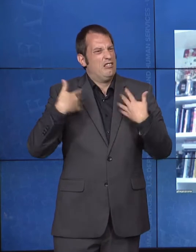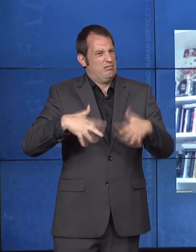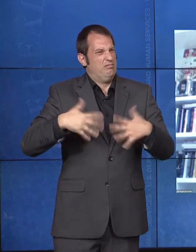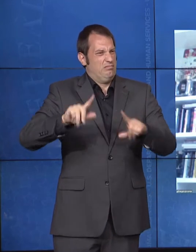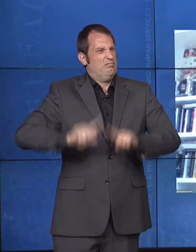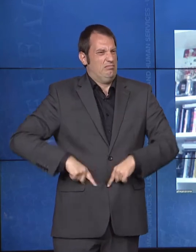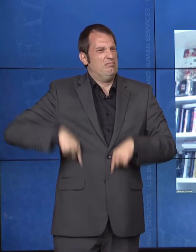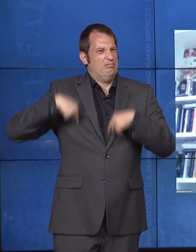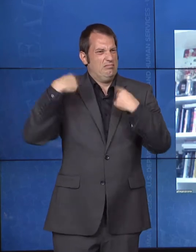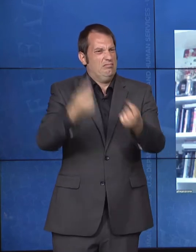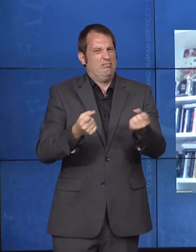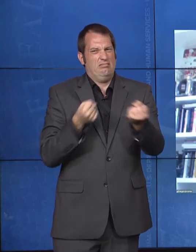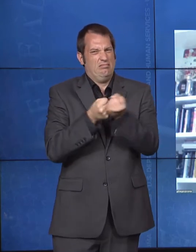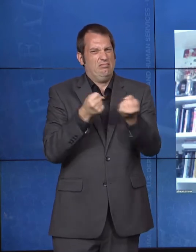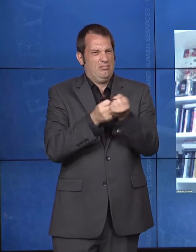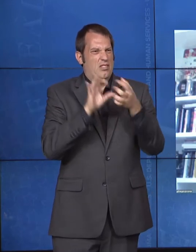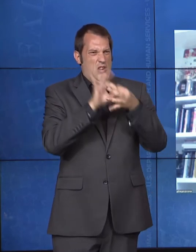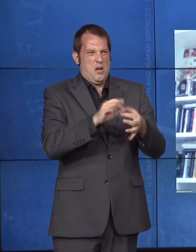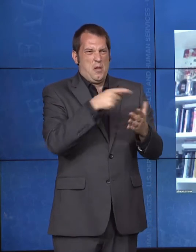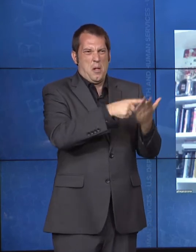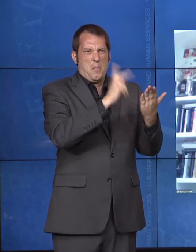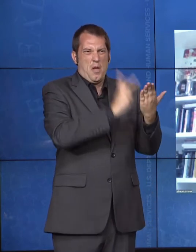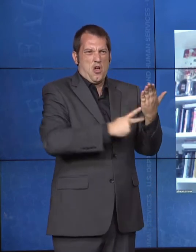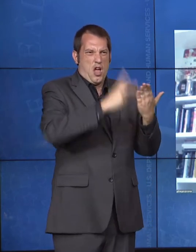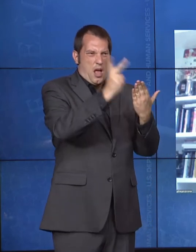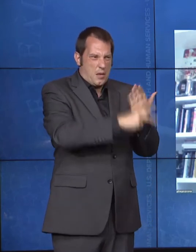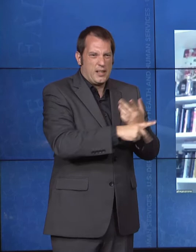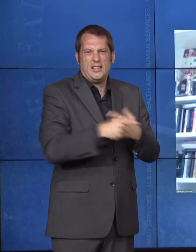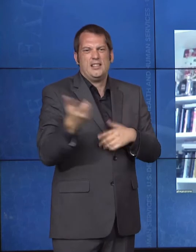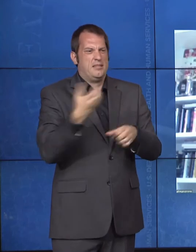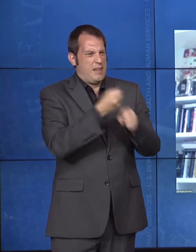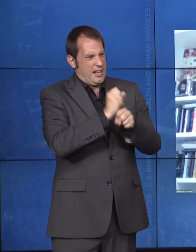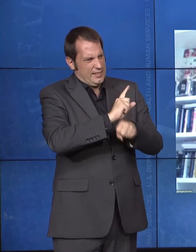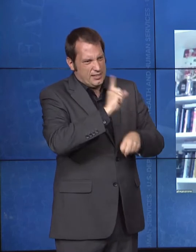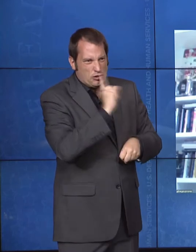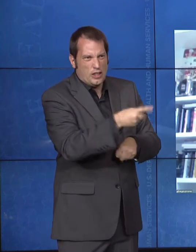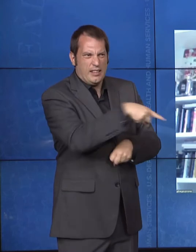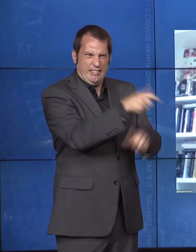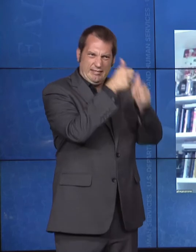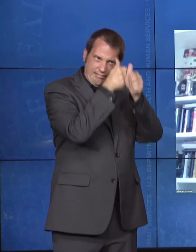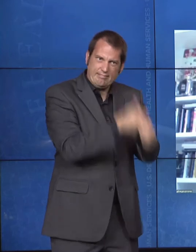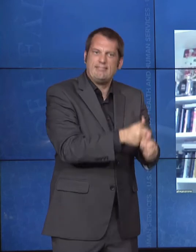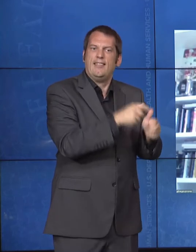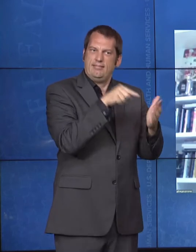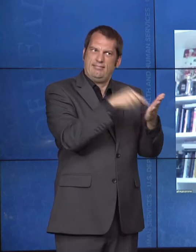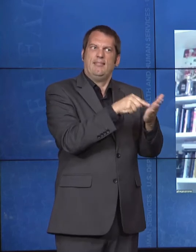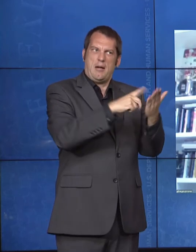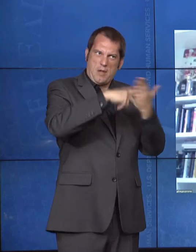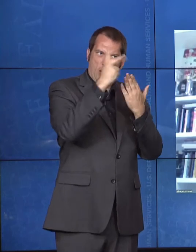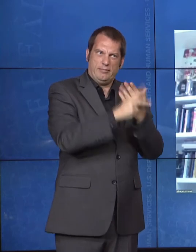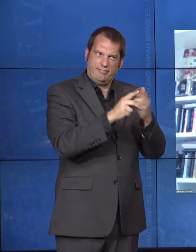side. So, really, we commend you for your efforts and your support for the ADA and for Disability Rights generally.